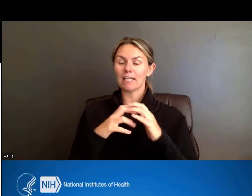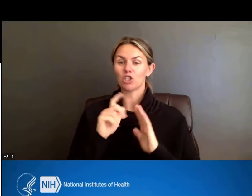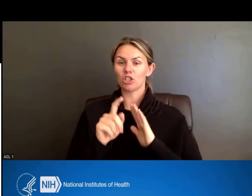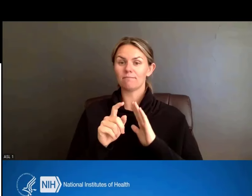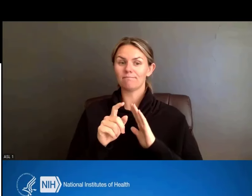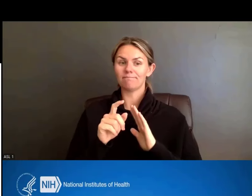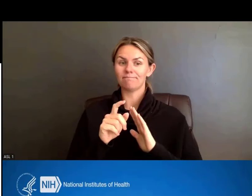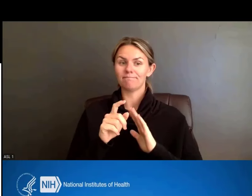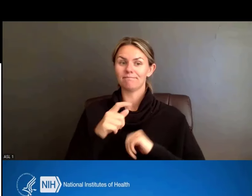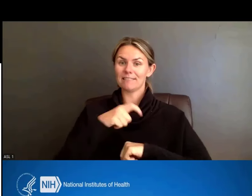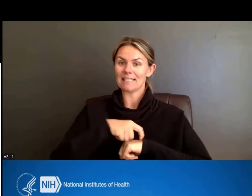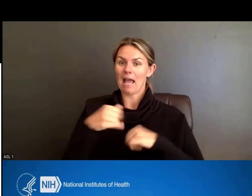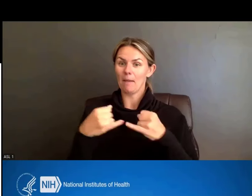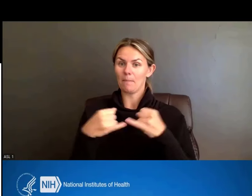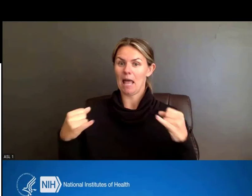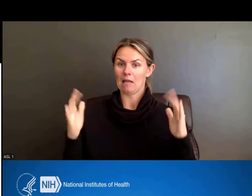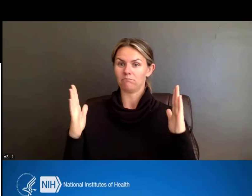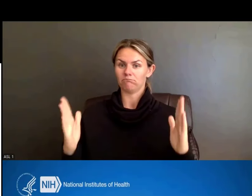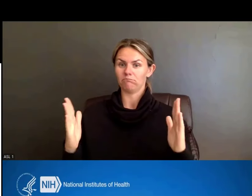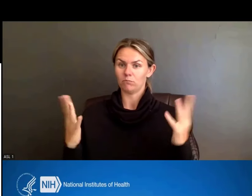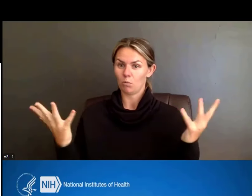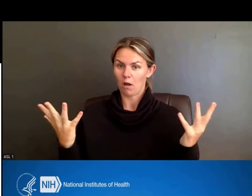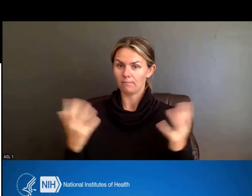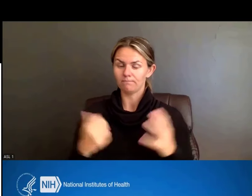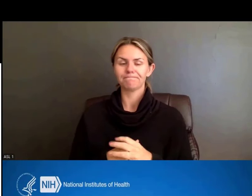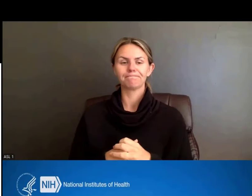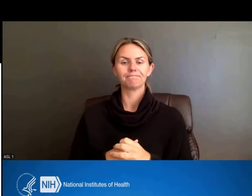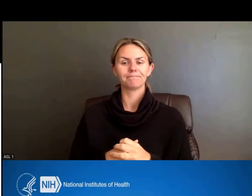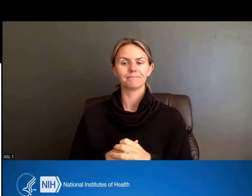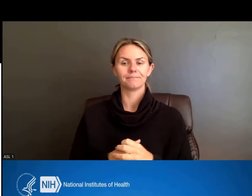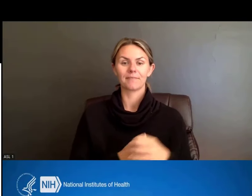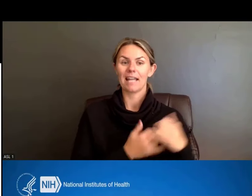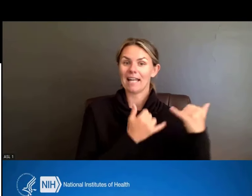So, between now and late summer,